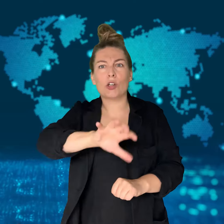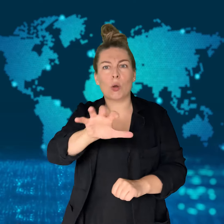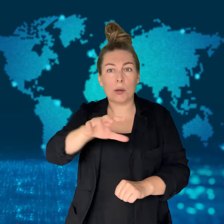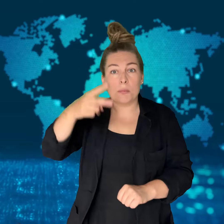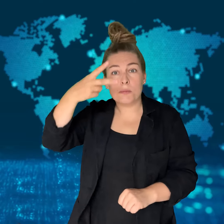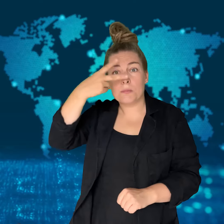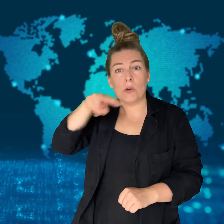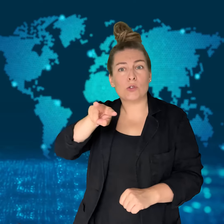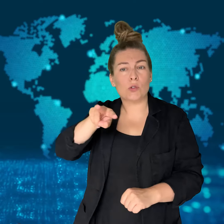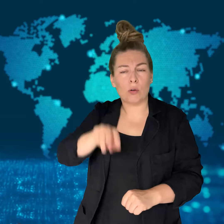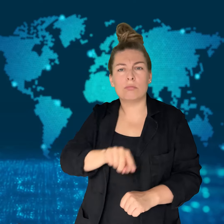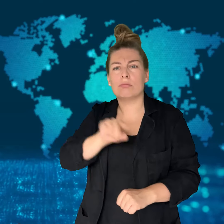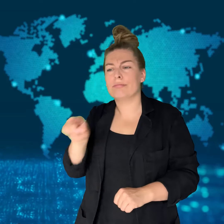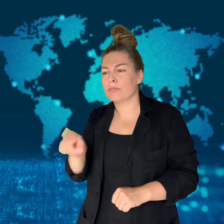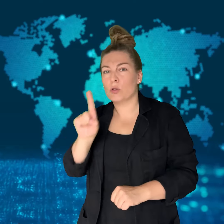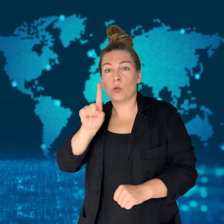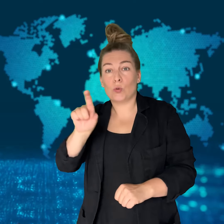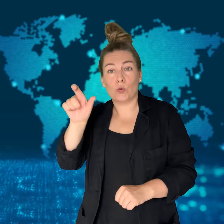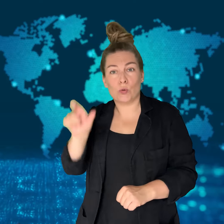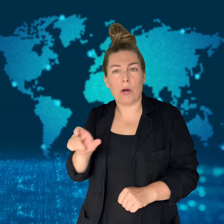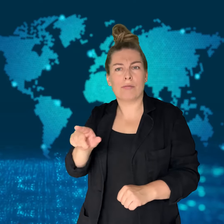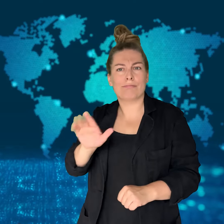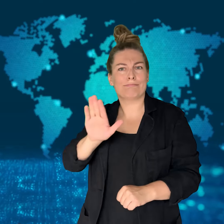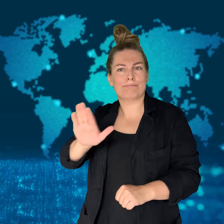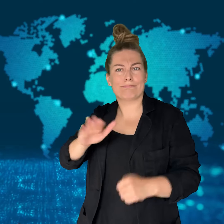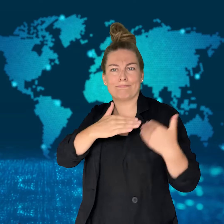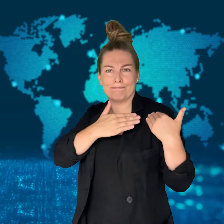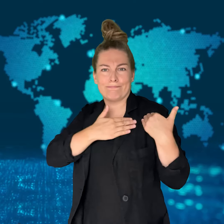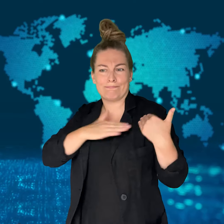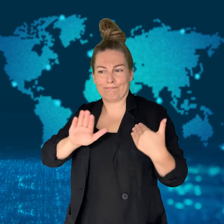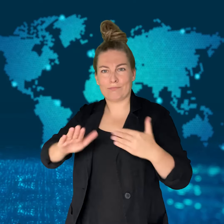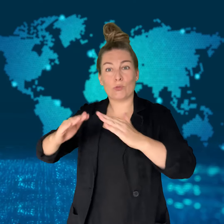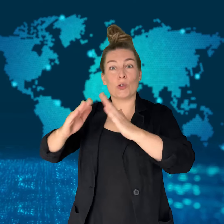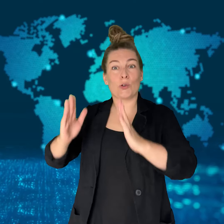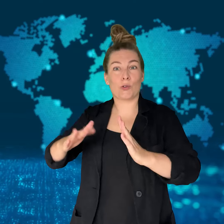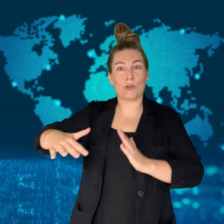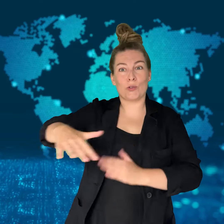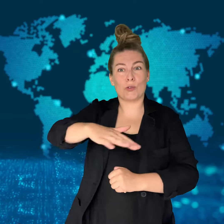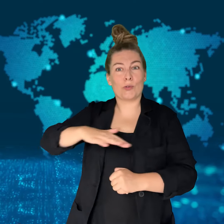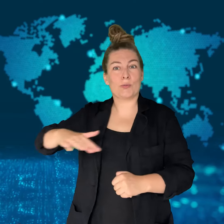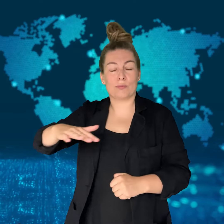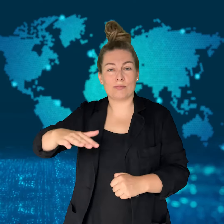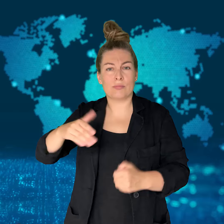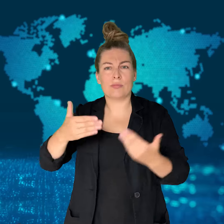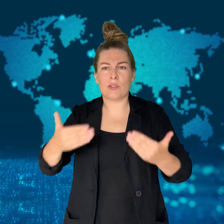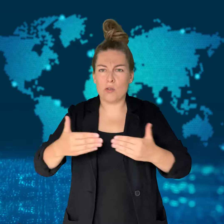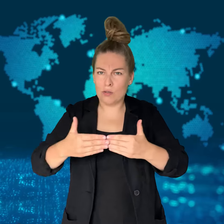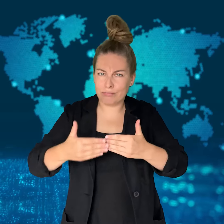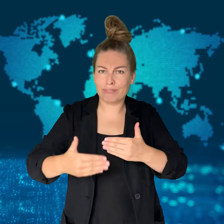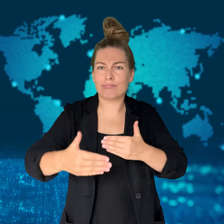Two of them are Mexican Nationals and one is the owner of the farm.